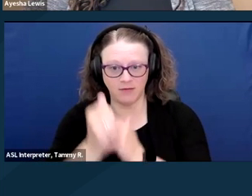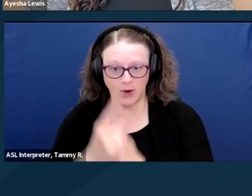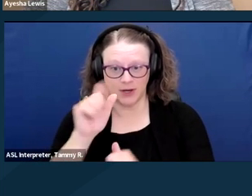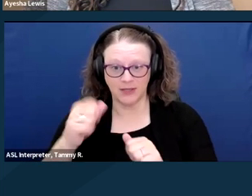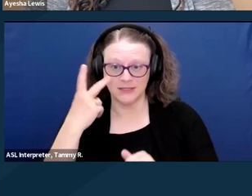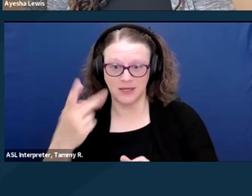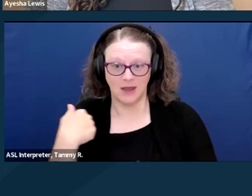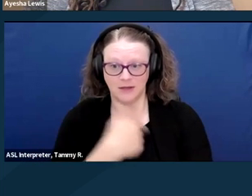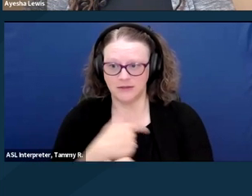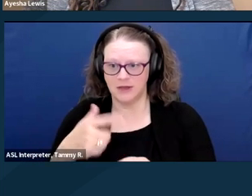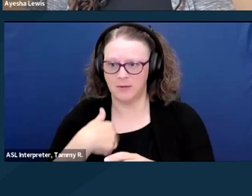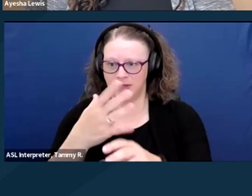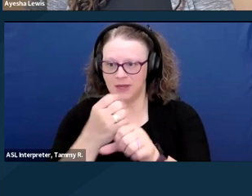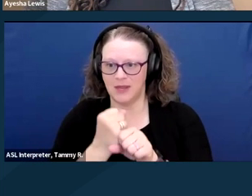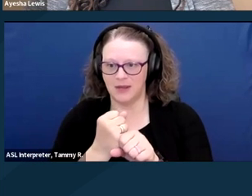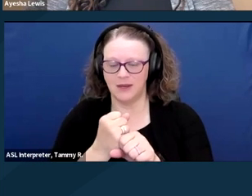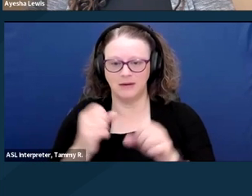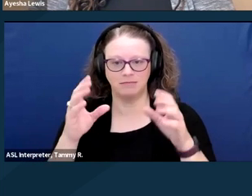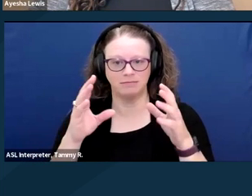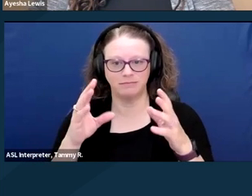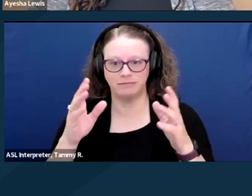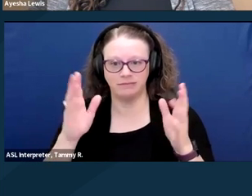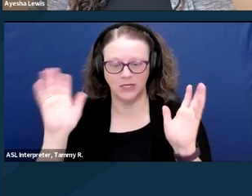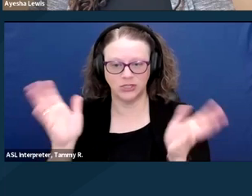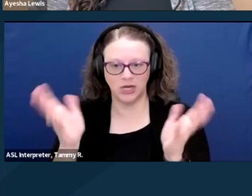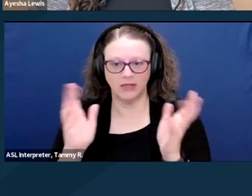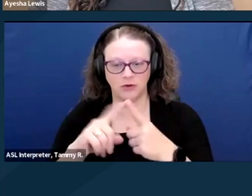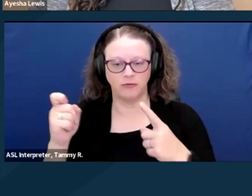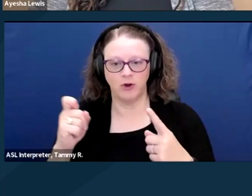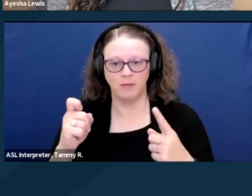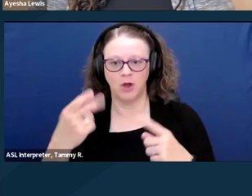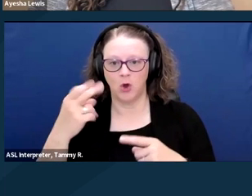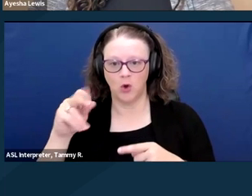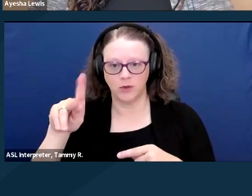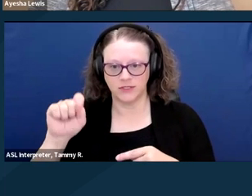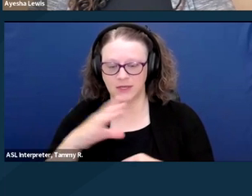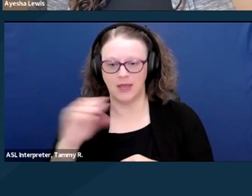I'm getting some chats here from some of the hosts and panelists. I do see the interpreter as well as captions on my screen.